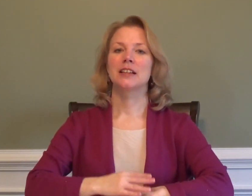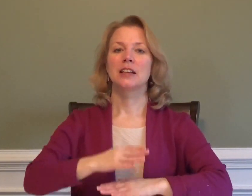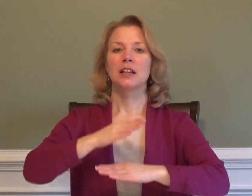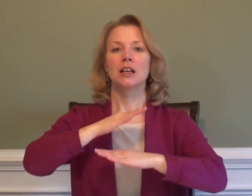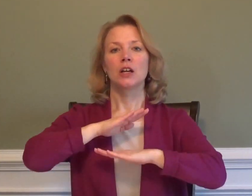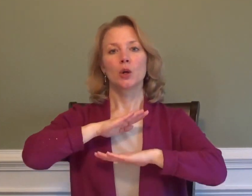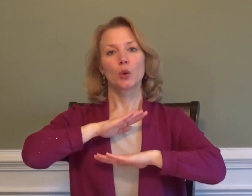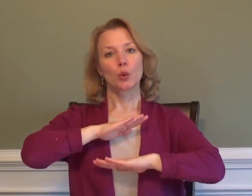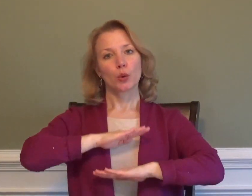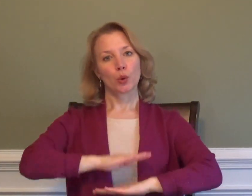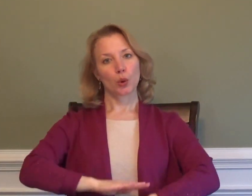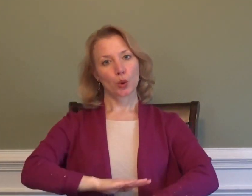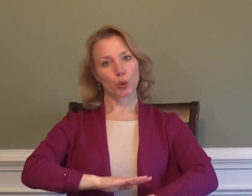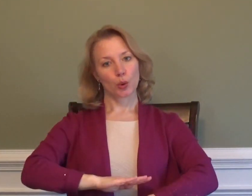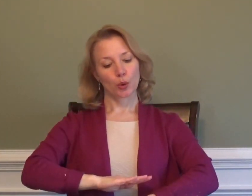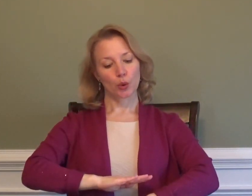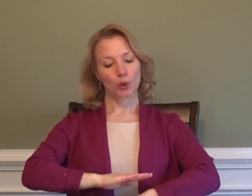RELIEVED